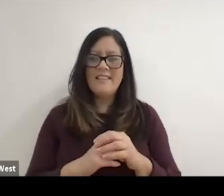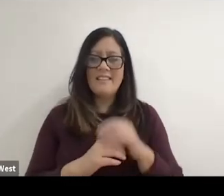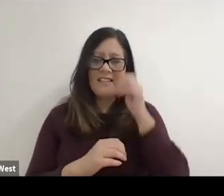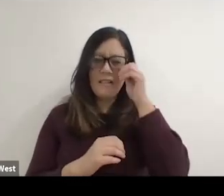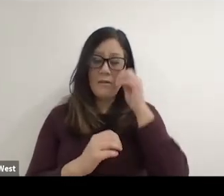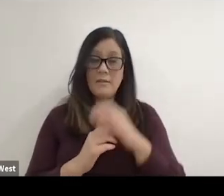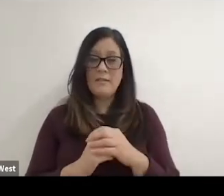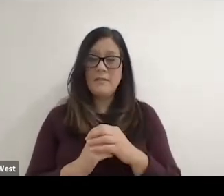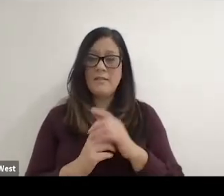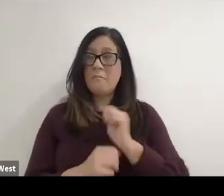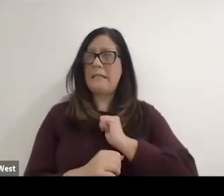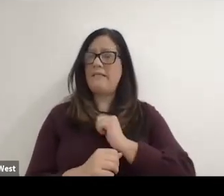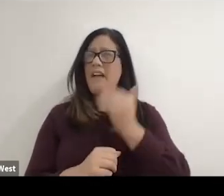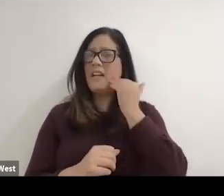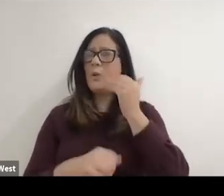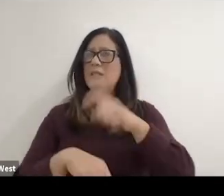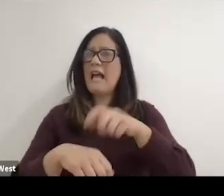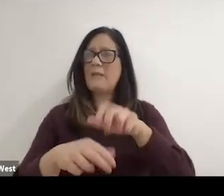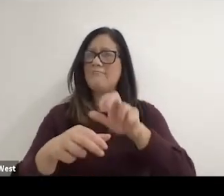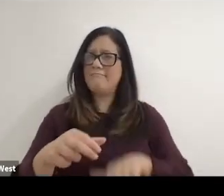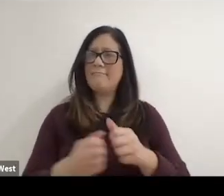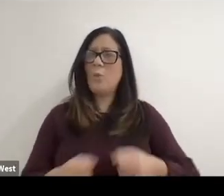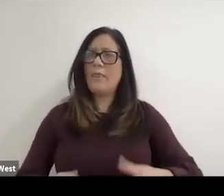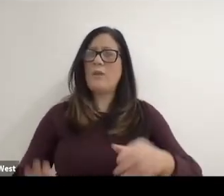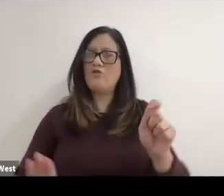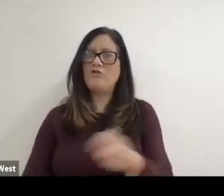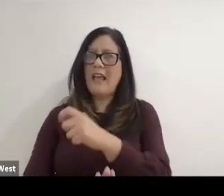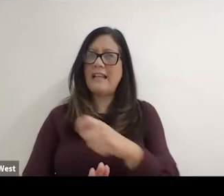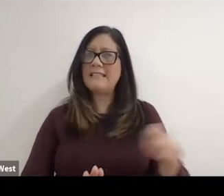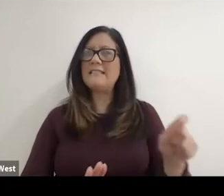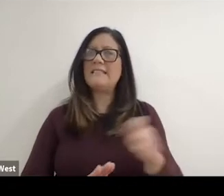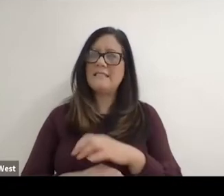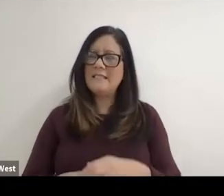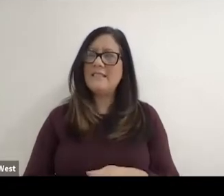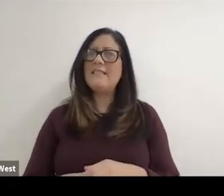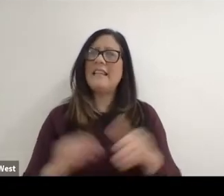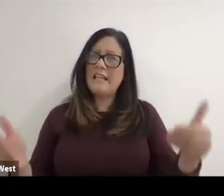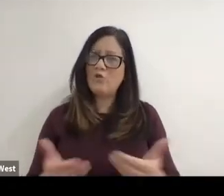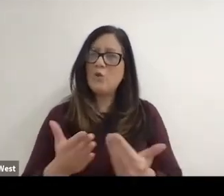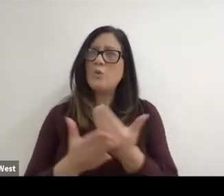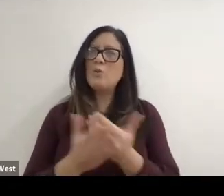I knew it was time to step down with wheelchair tennis and bring up new